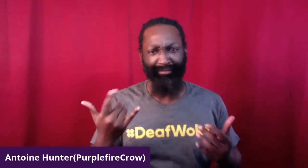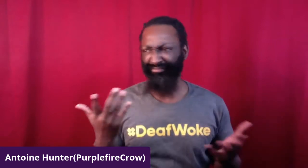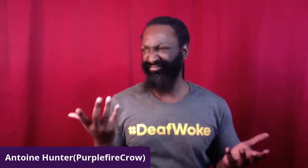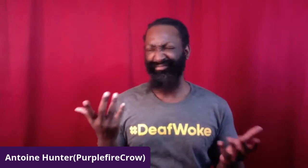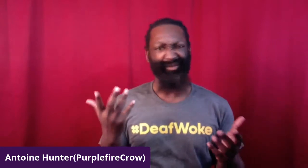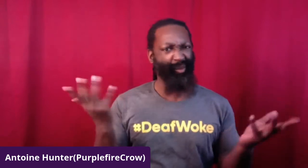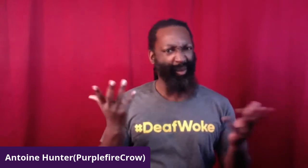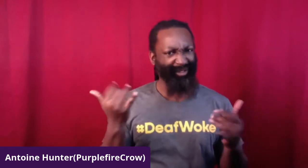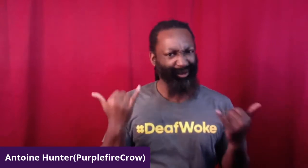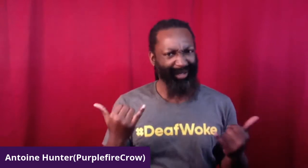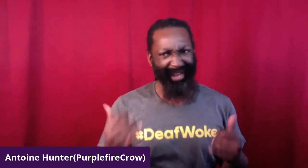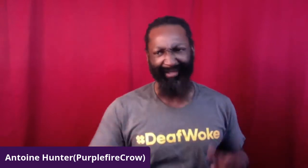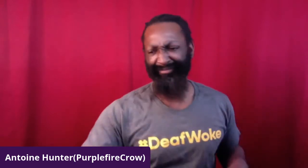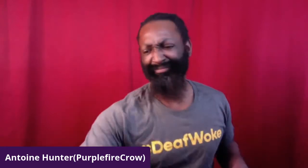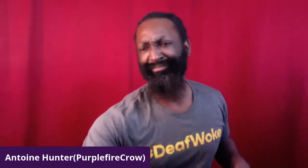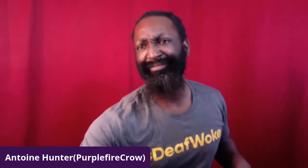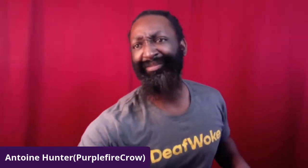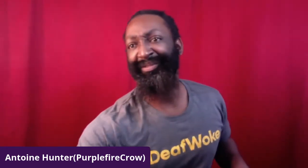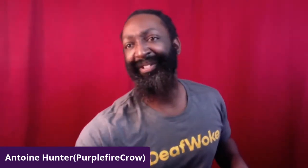I'm really excited for tonight.